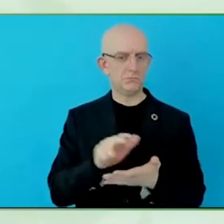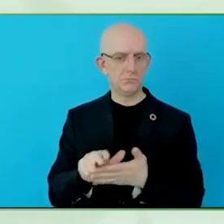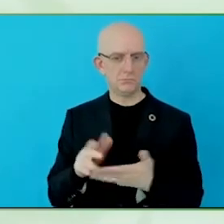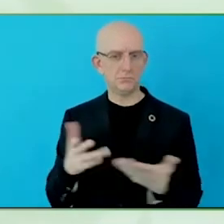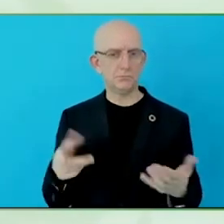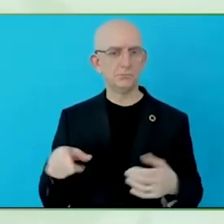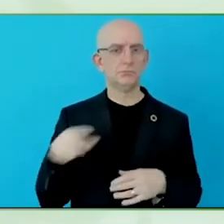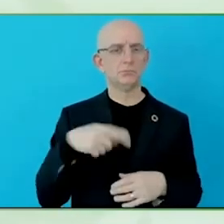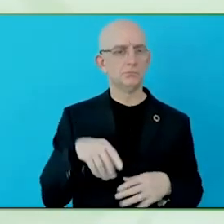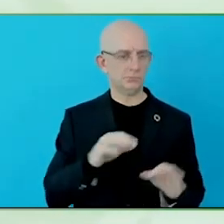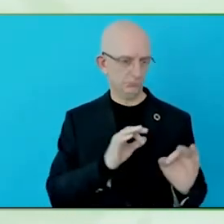the first step is like, okay now, how will I apply?